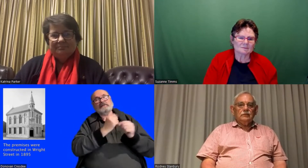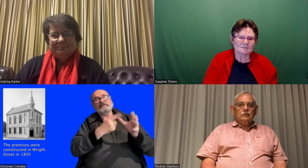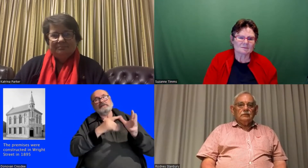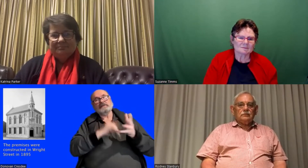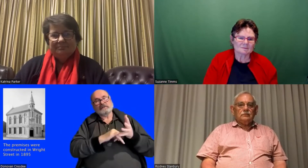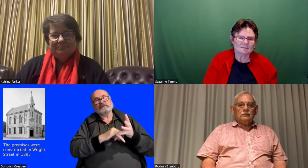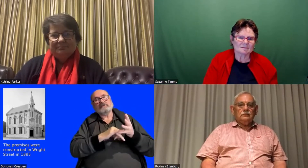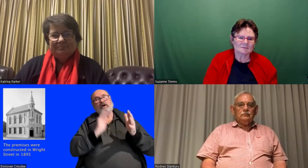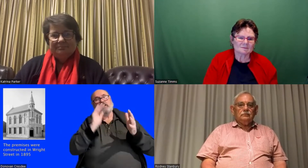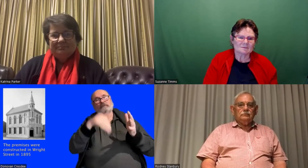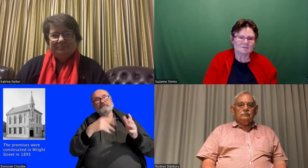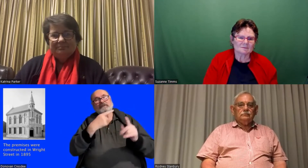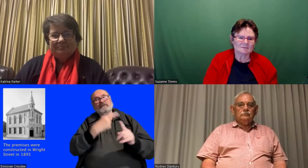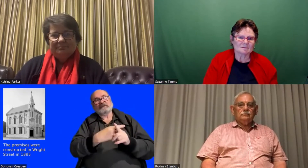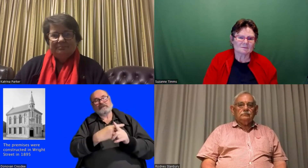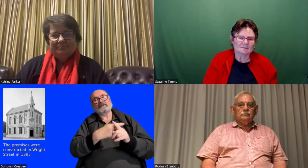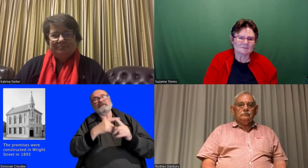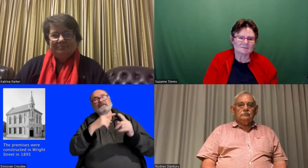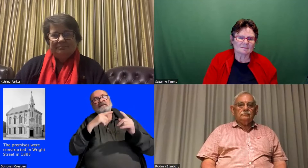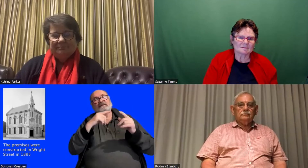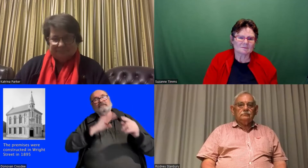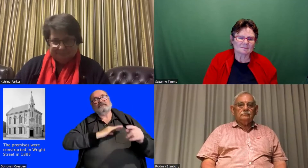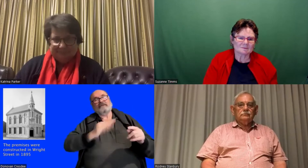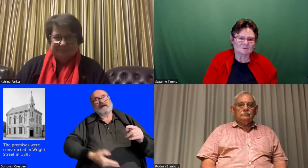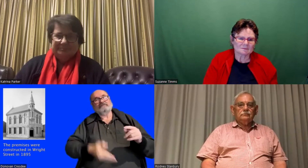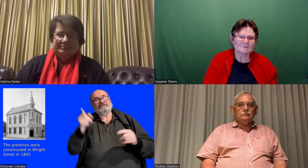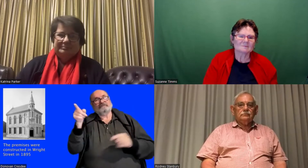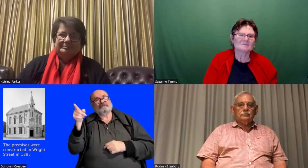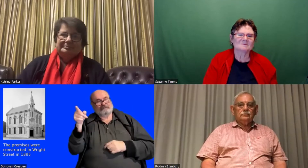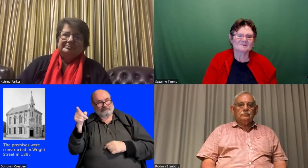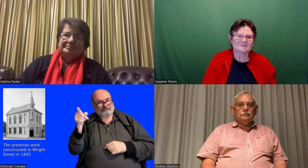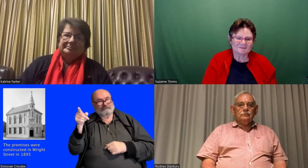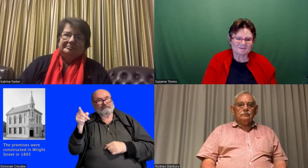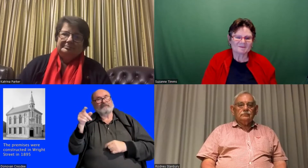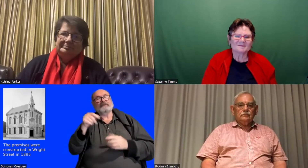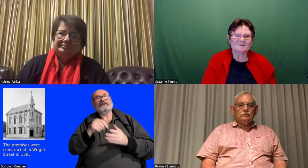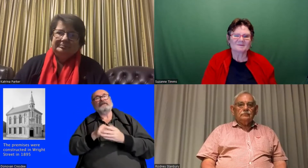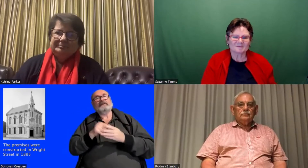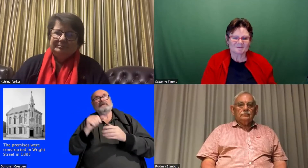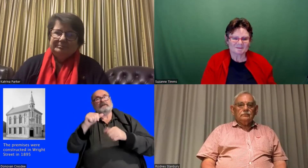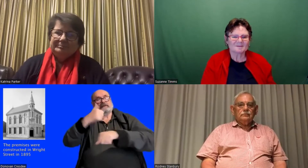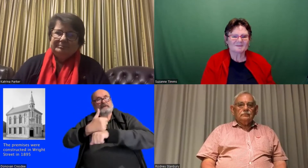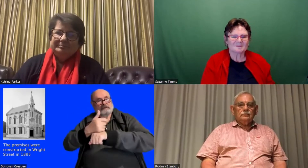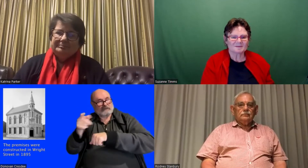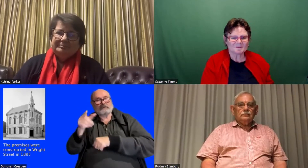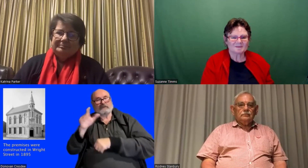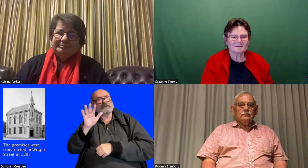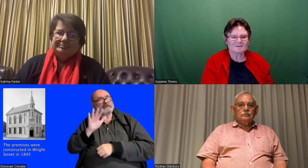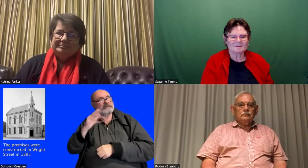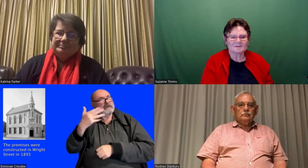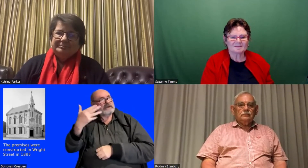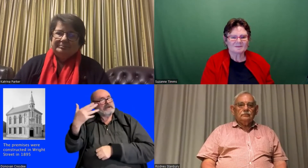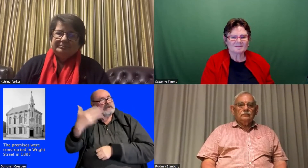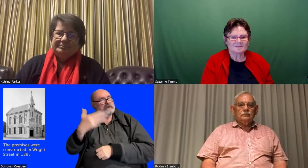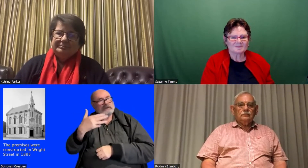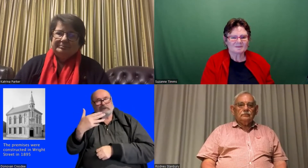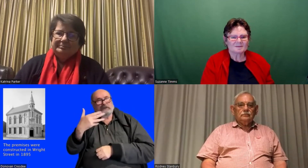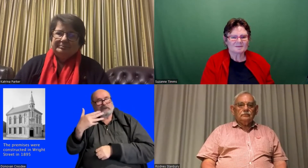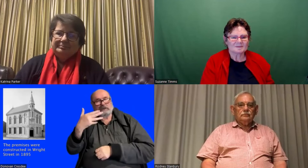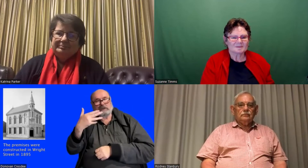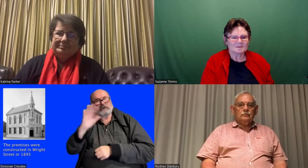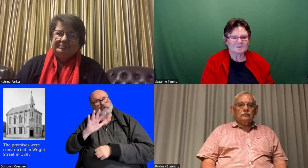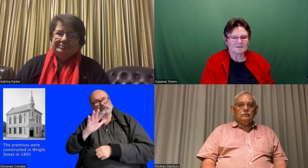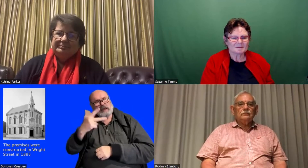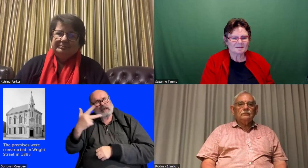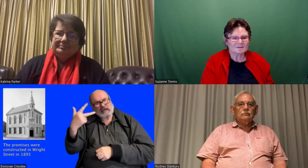The other role that Samuel had was running the Angus Farm and Home and that was established I